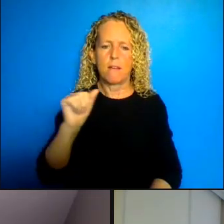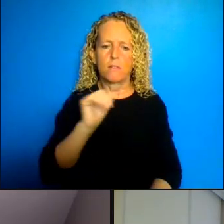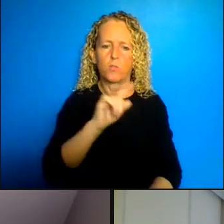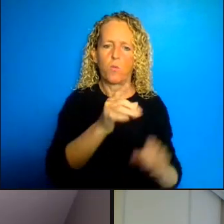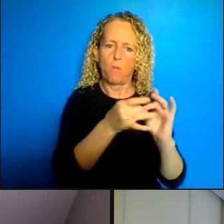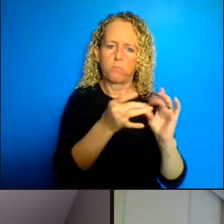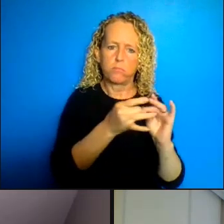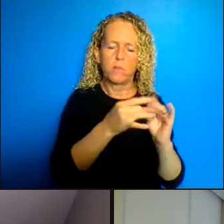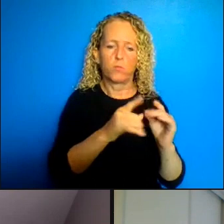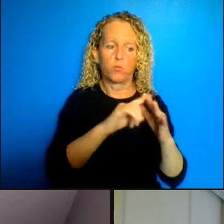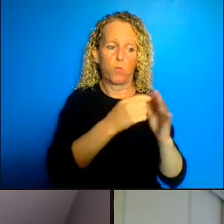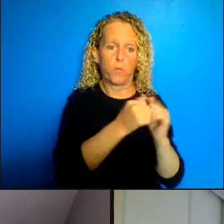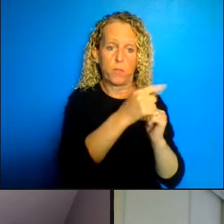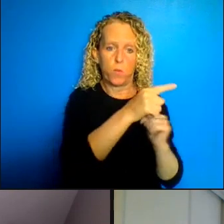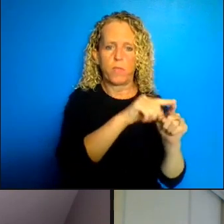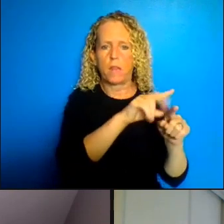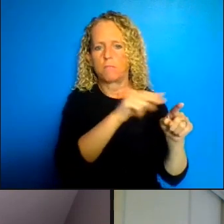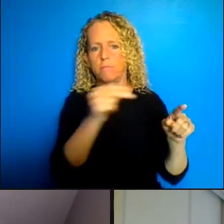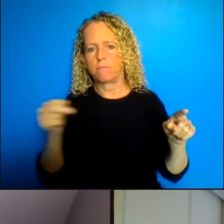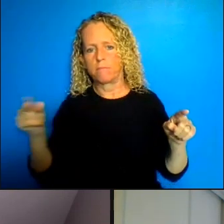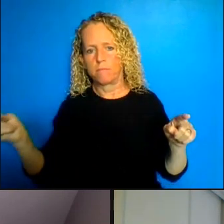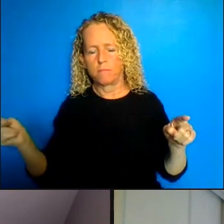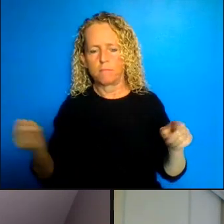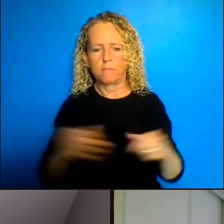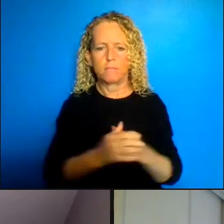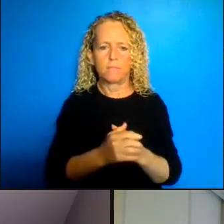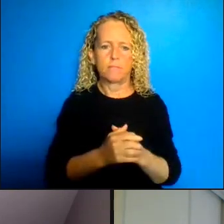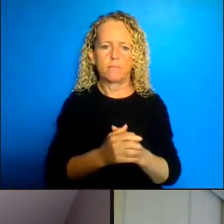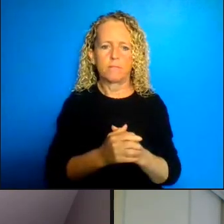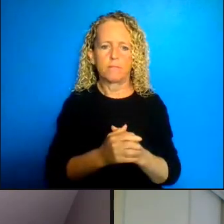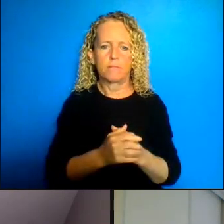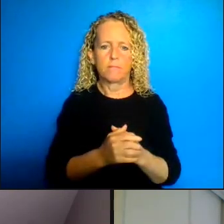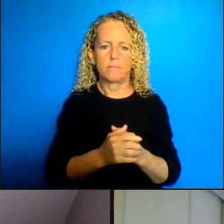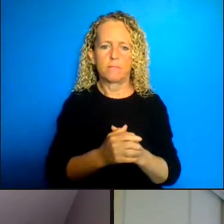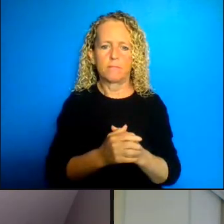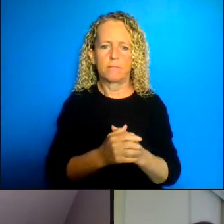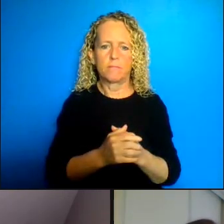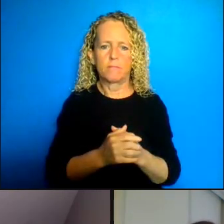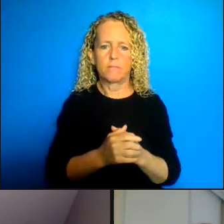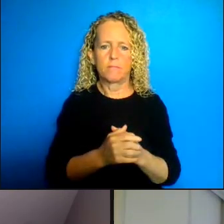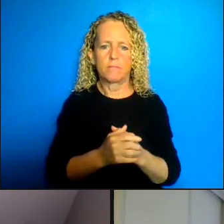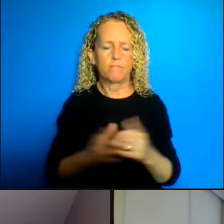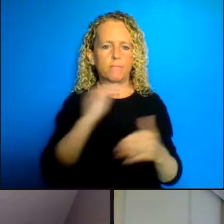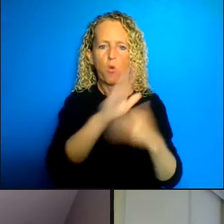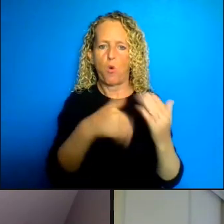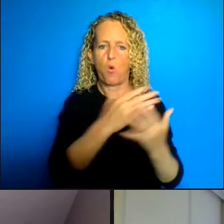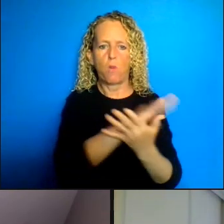along. Everywhere I think that corruption needs to be put absolutely everywhere